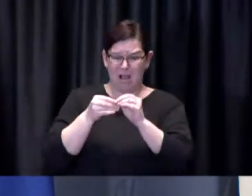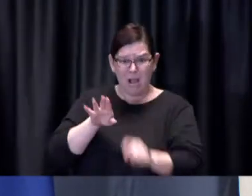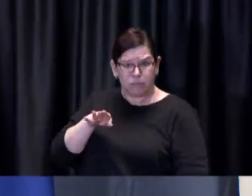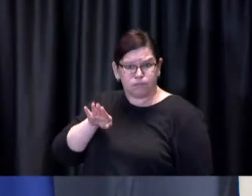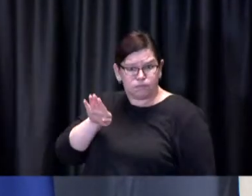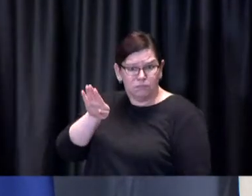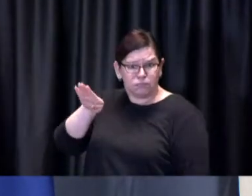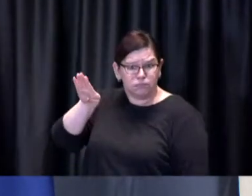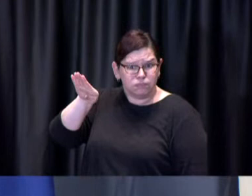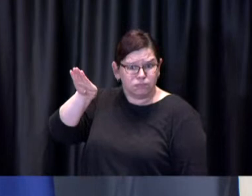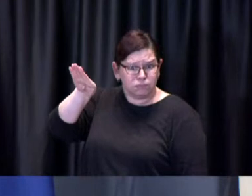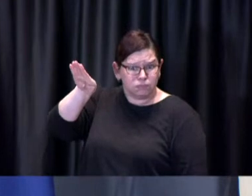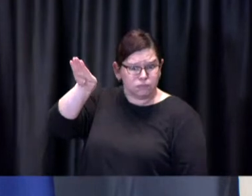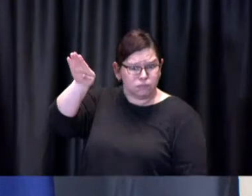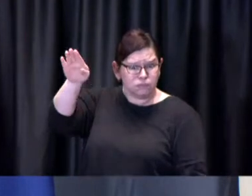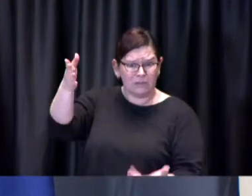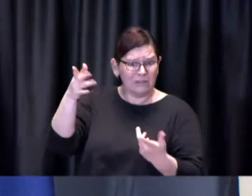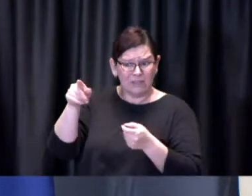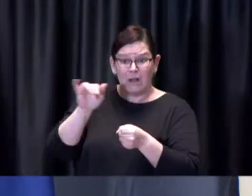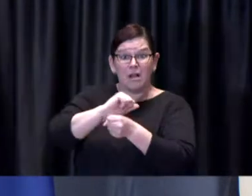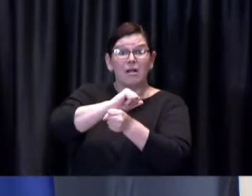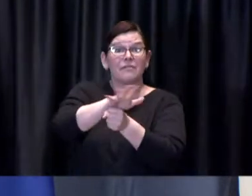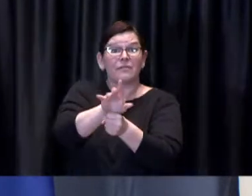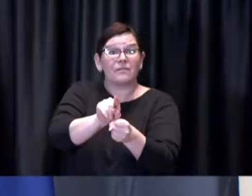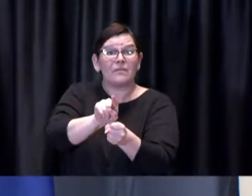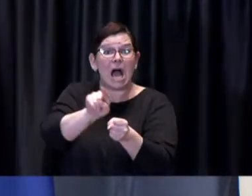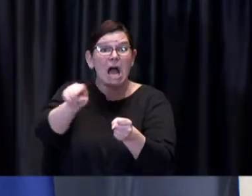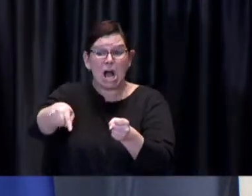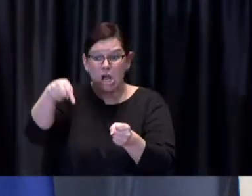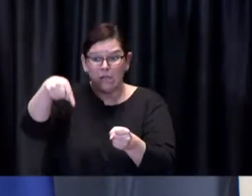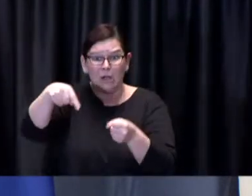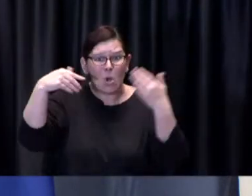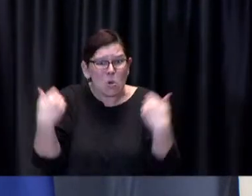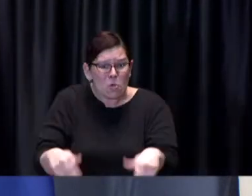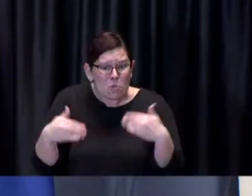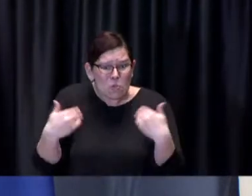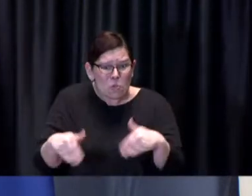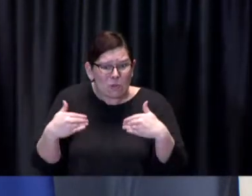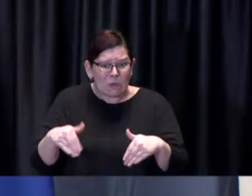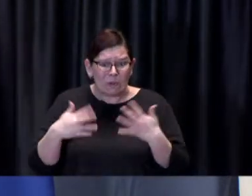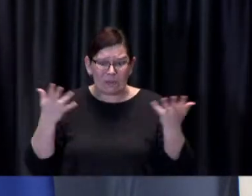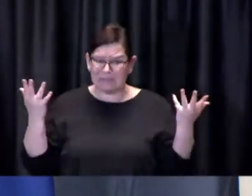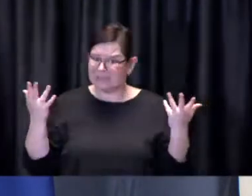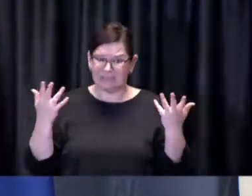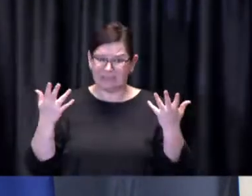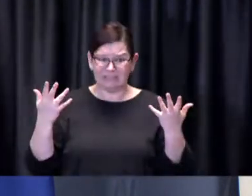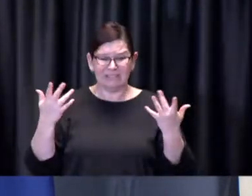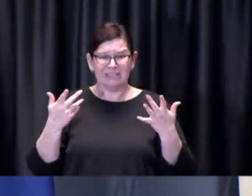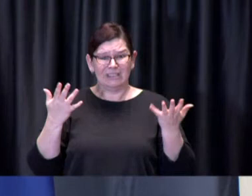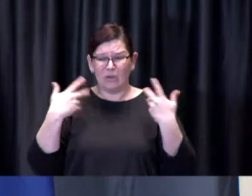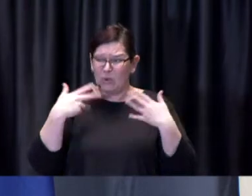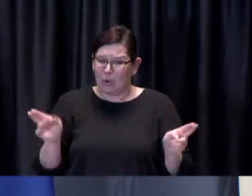The sooner we're all vaccinated, the sooner this pandemic will be over. So please don't wait.